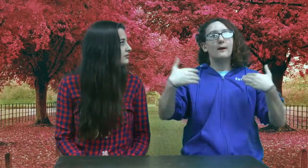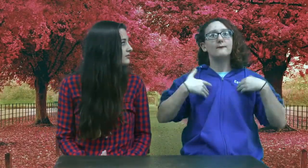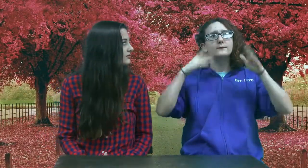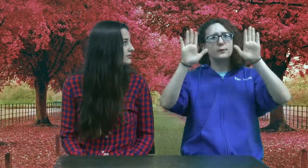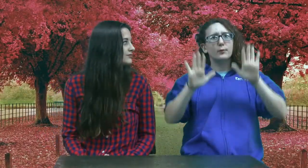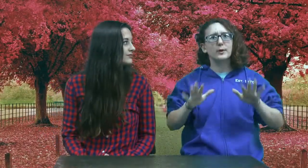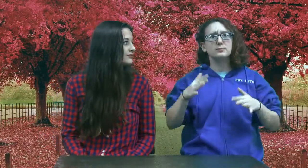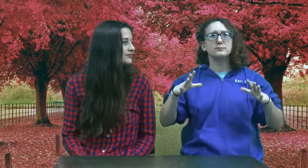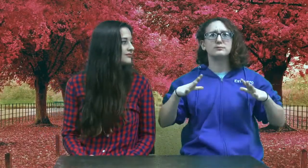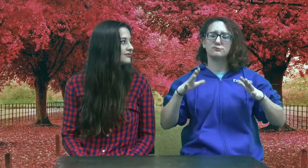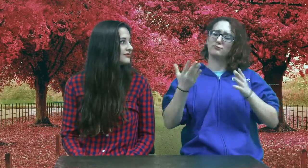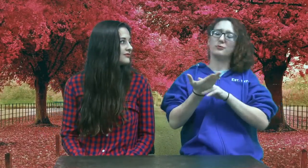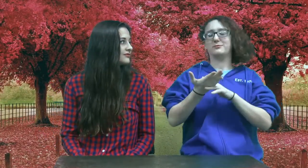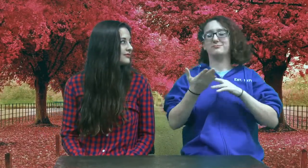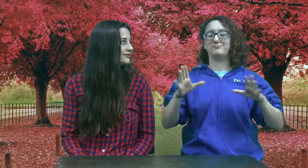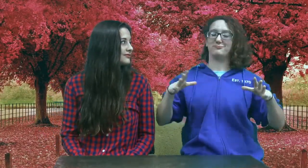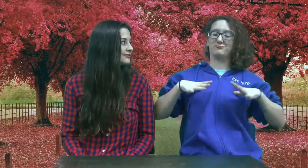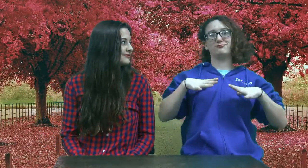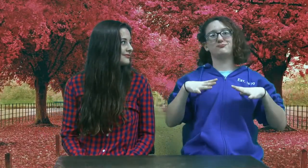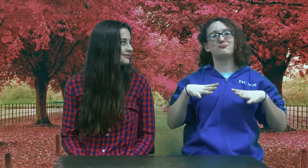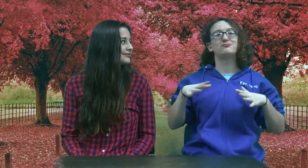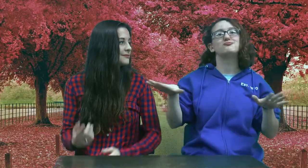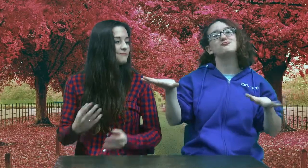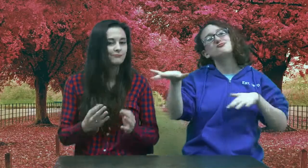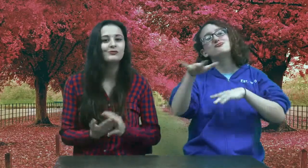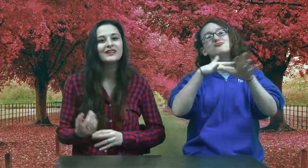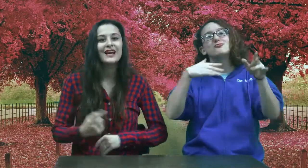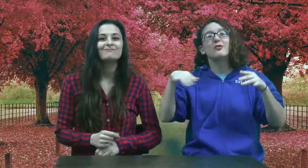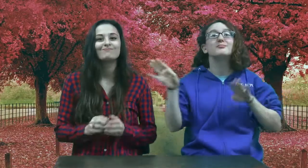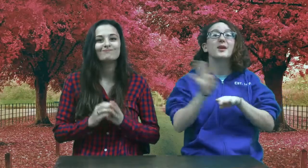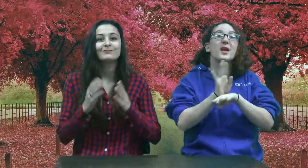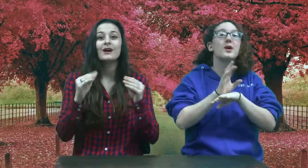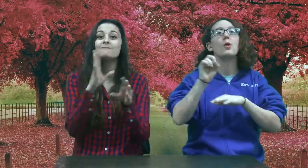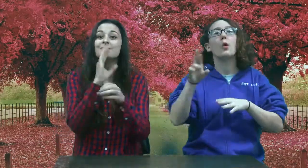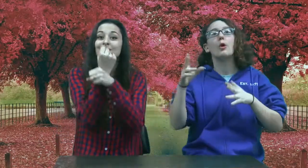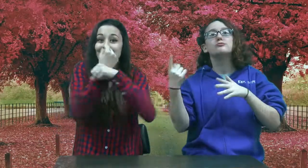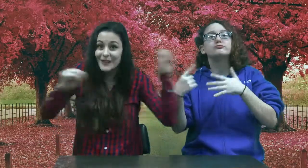Have a good vacation, relax. And be safe!